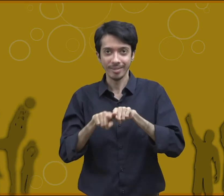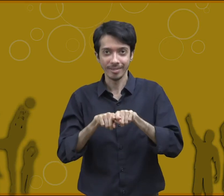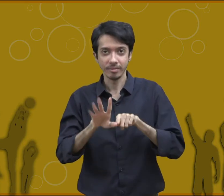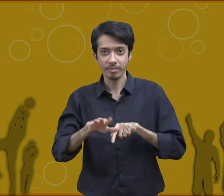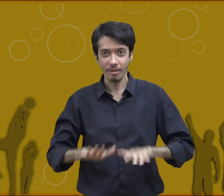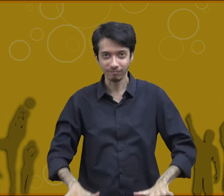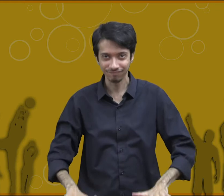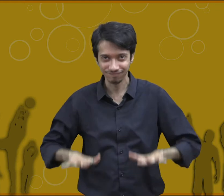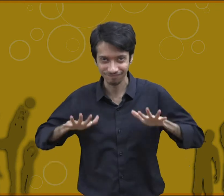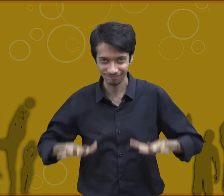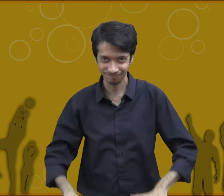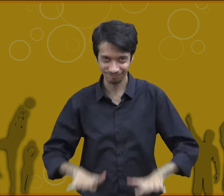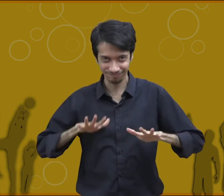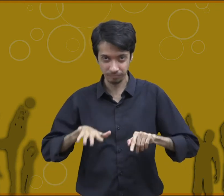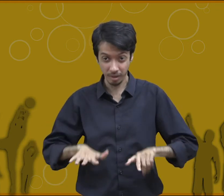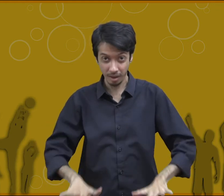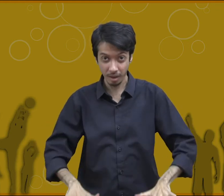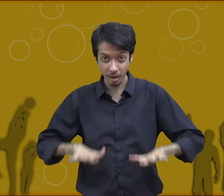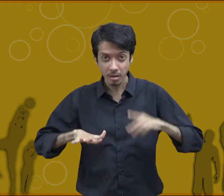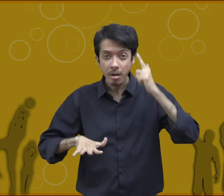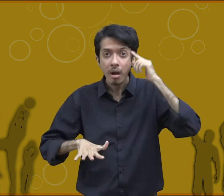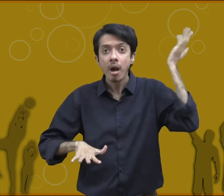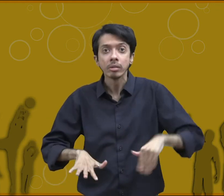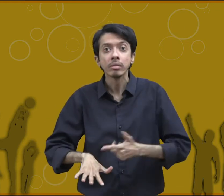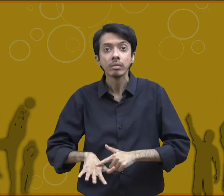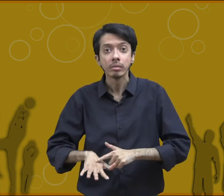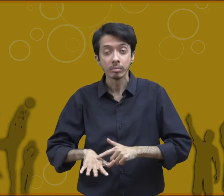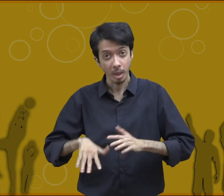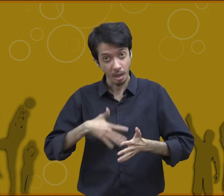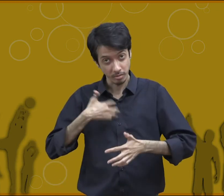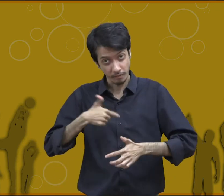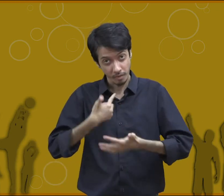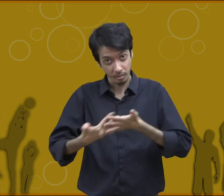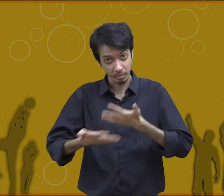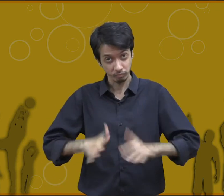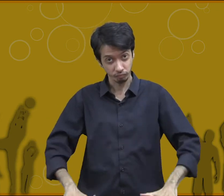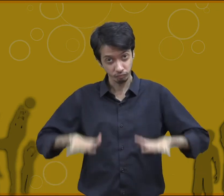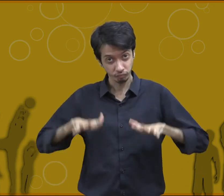in other words making actions look easy and smooth like when you are doing push-ups